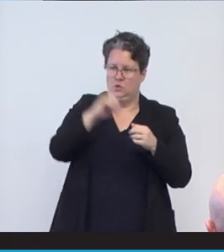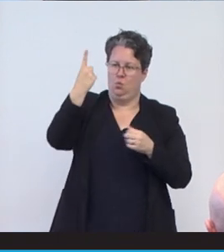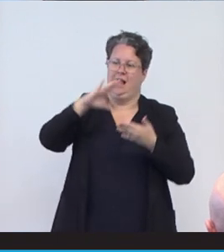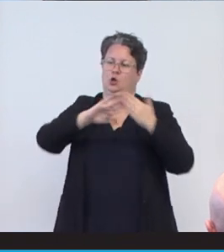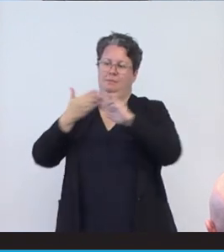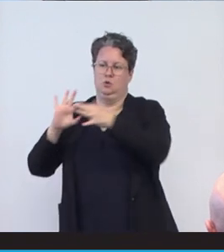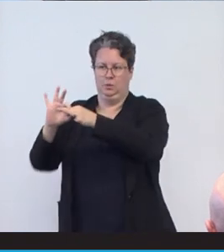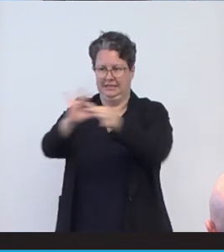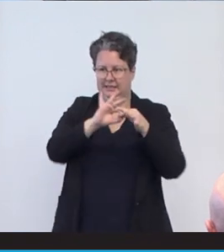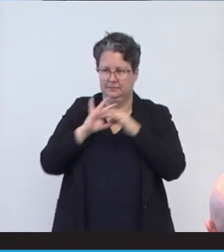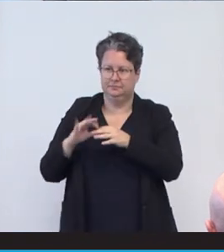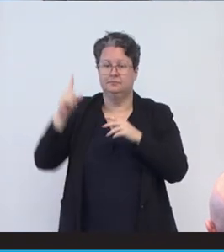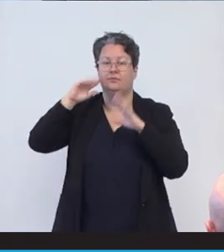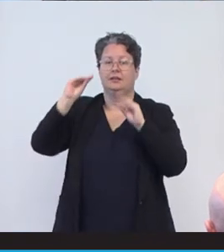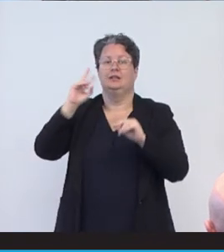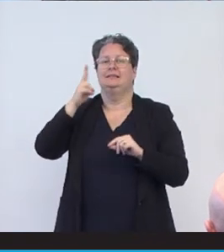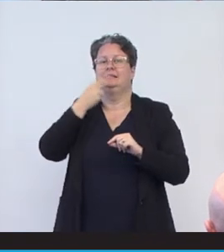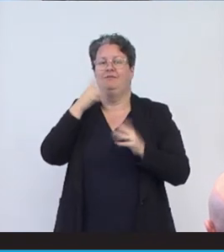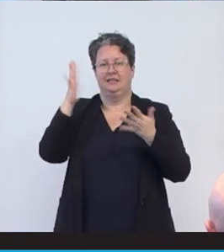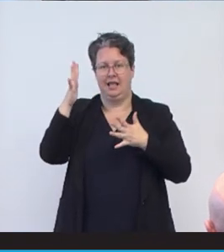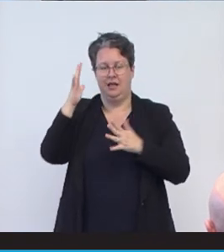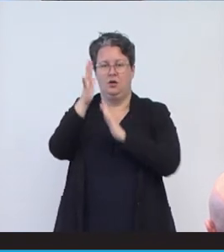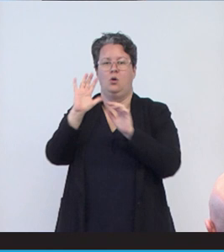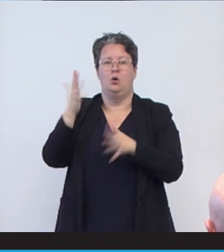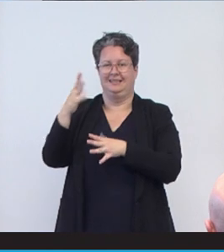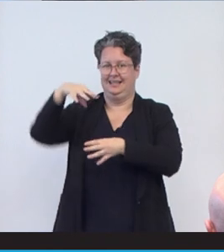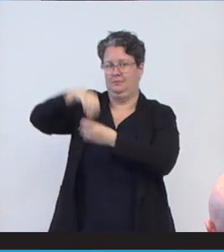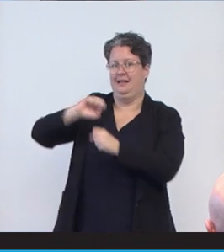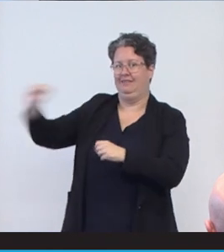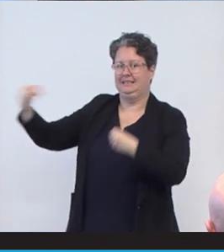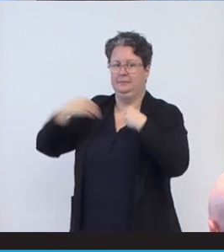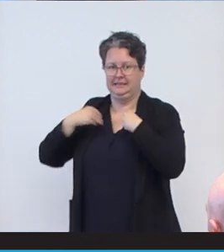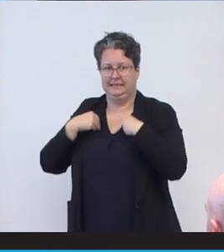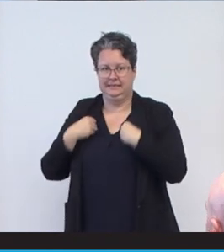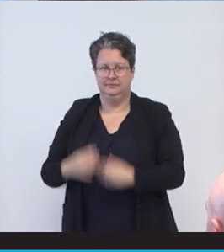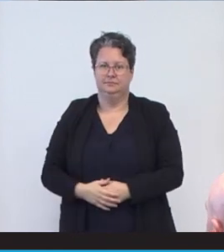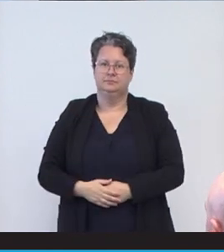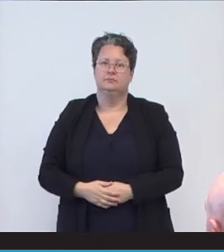Cody teaches deaf sign language Auslan in his business despite facing personal challenges,